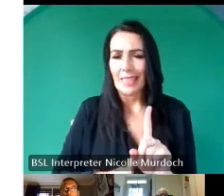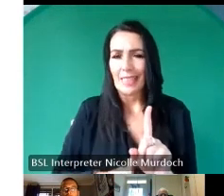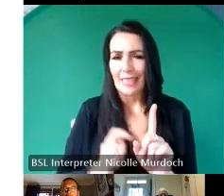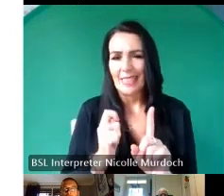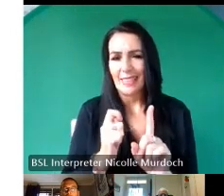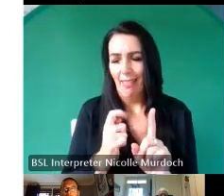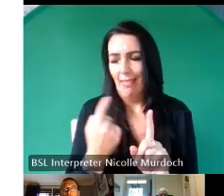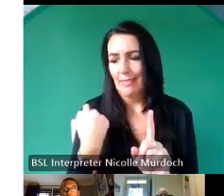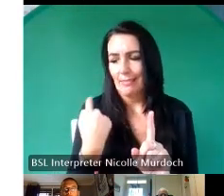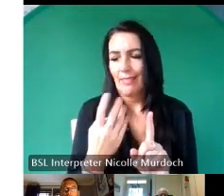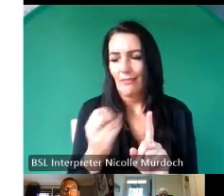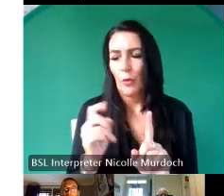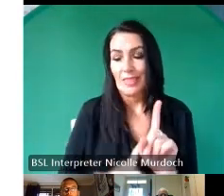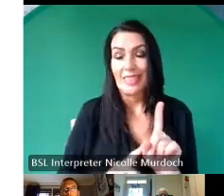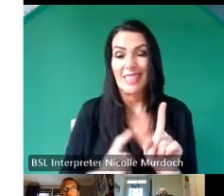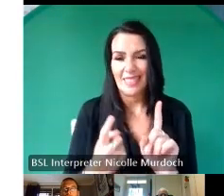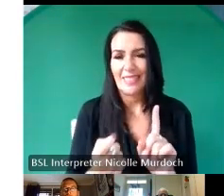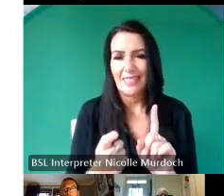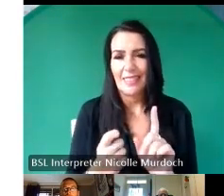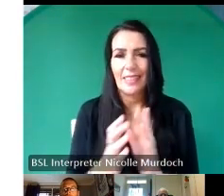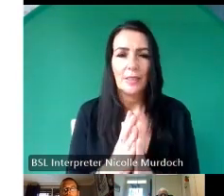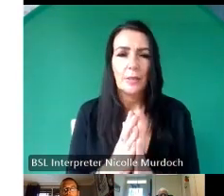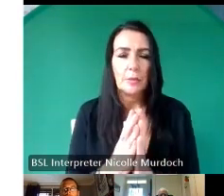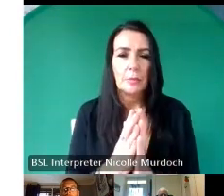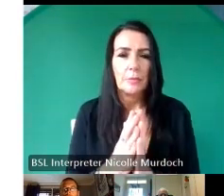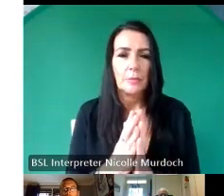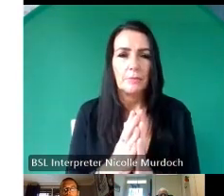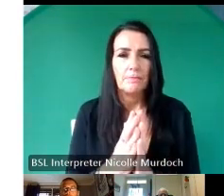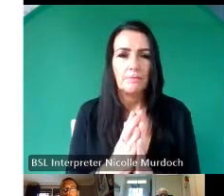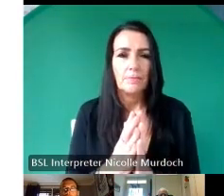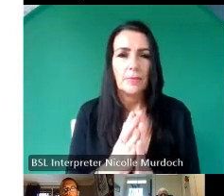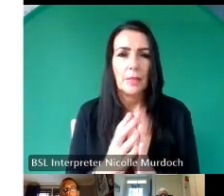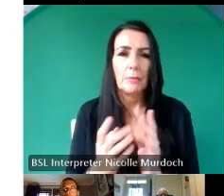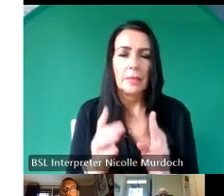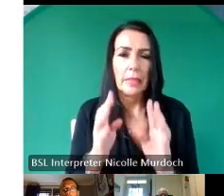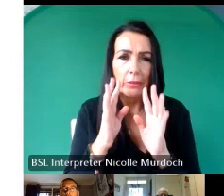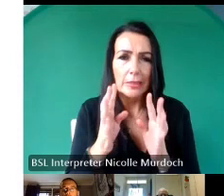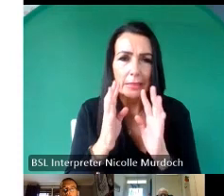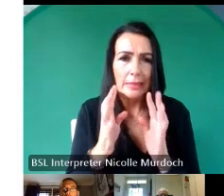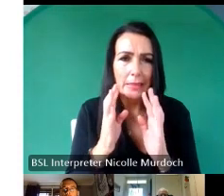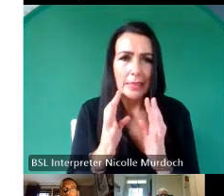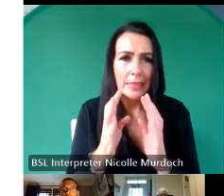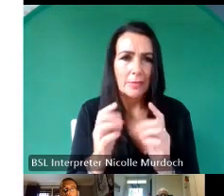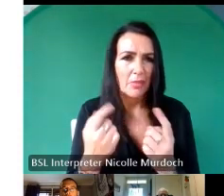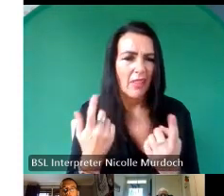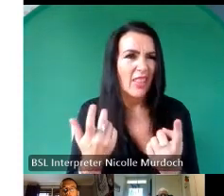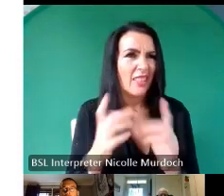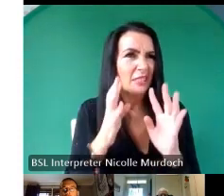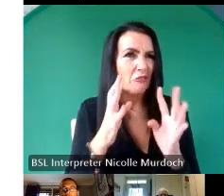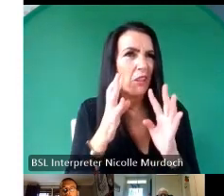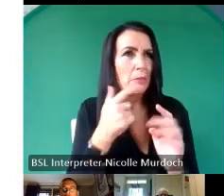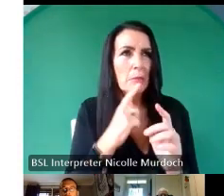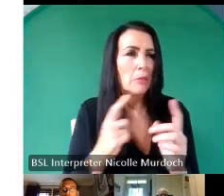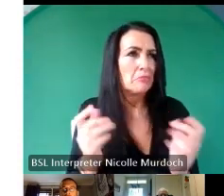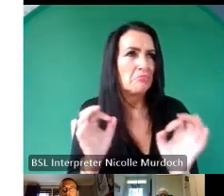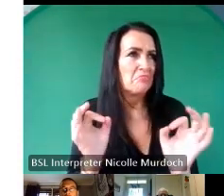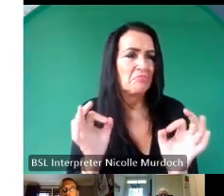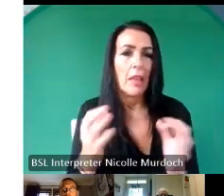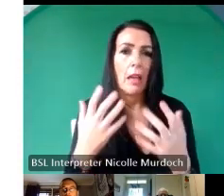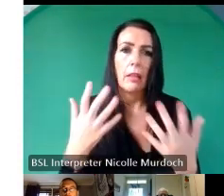2022 and the tears shed were always into an empty void I finally had ears that would listen to my